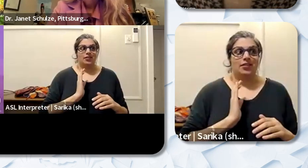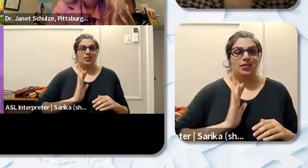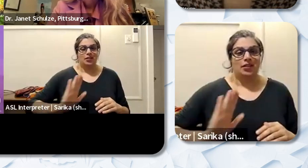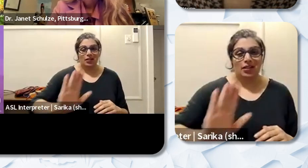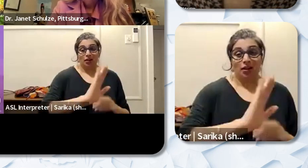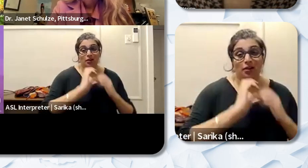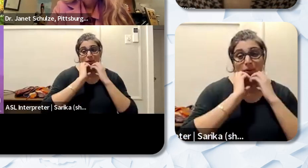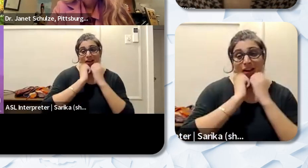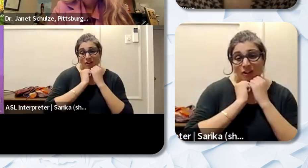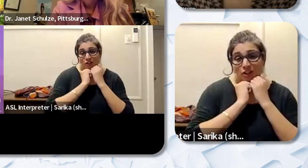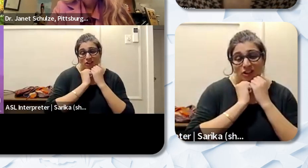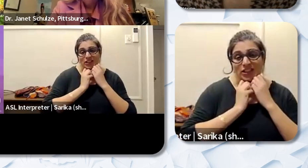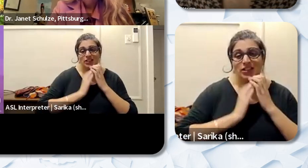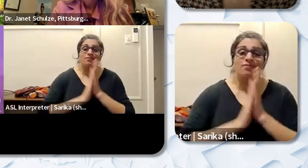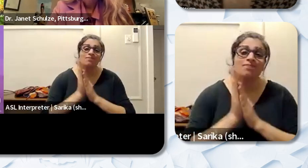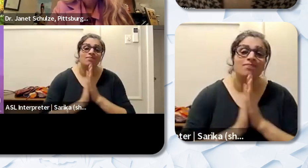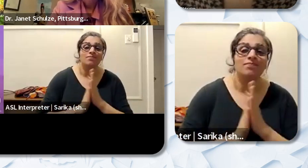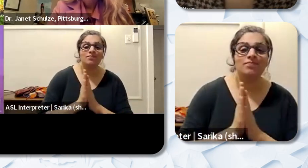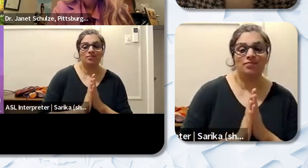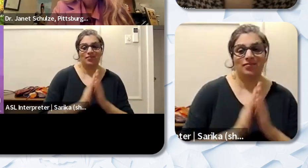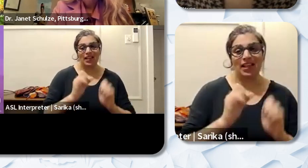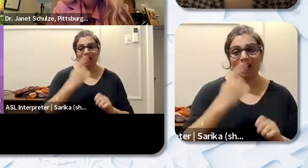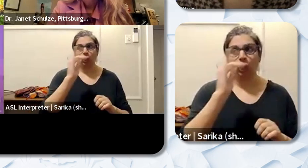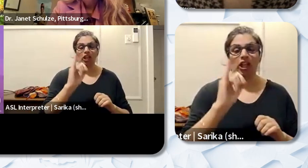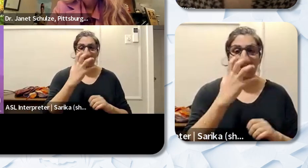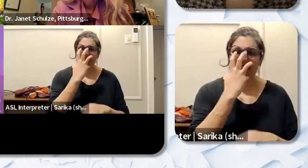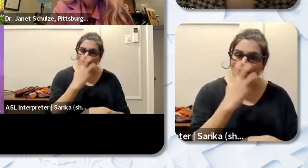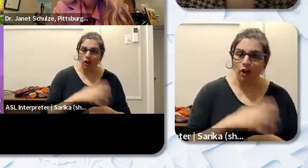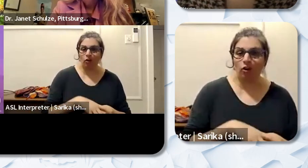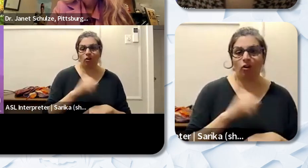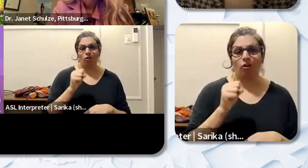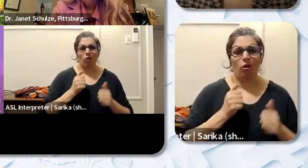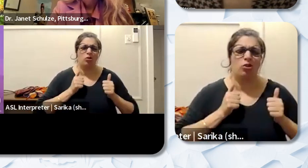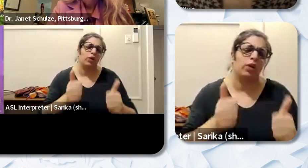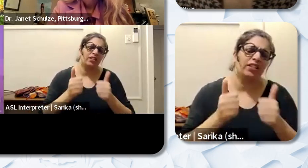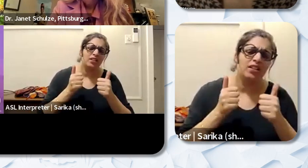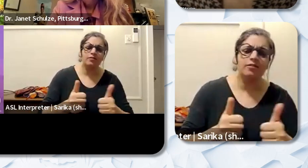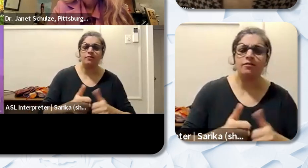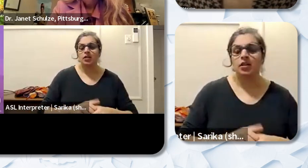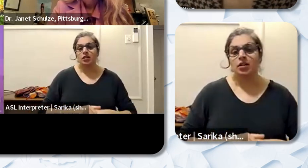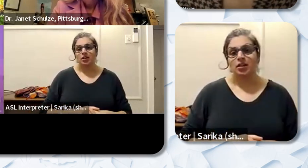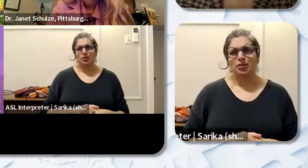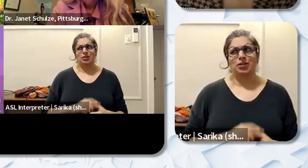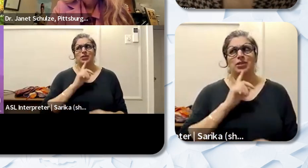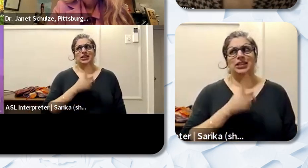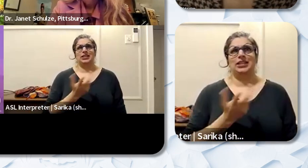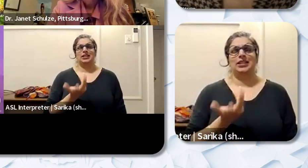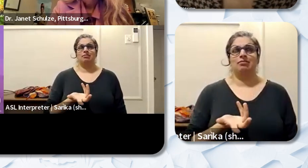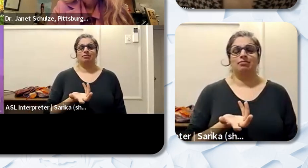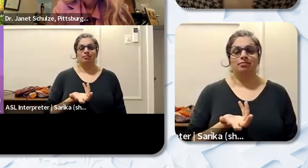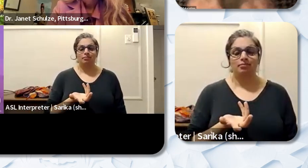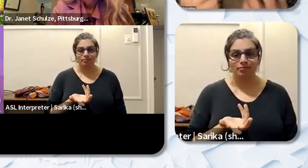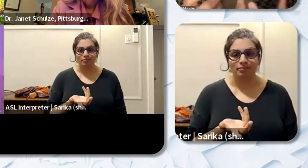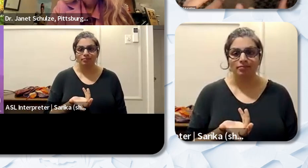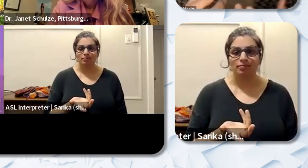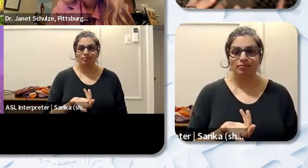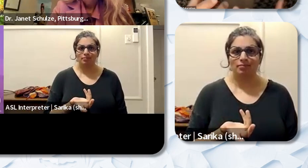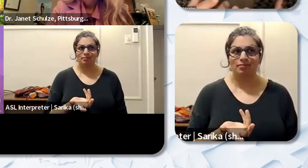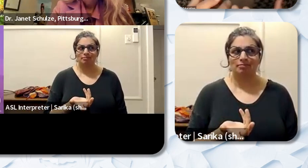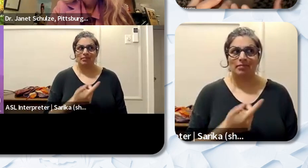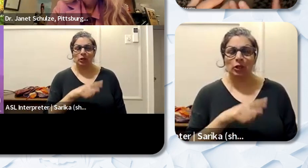also often be labeled as anger or aggressiveness when in all actuality they're just passionate and